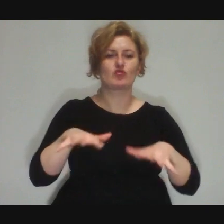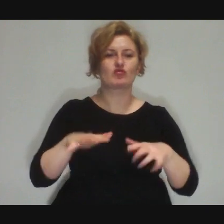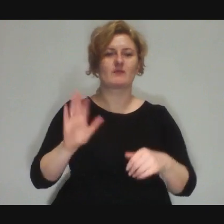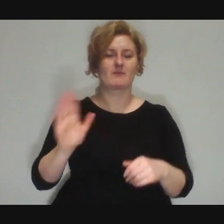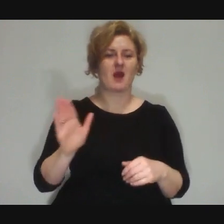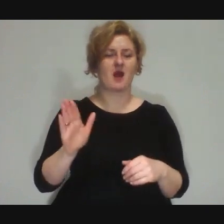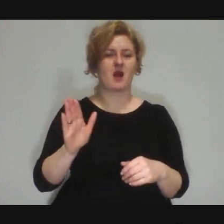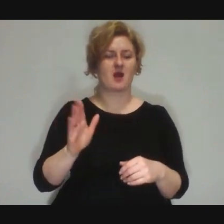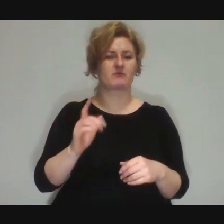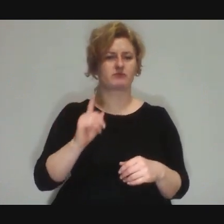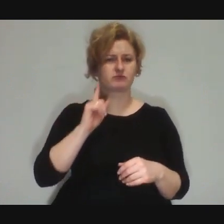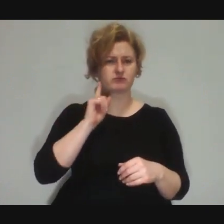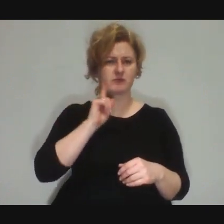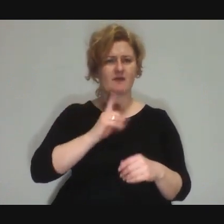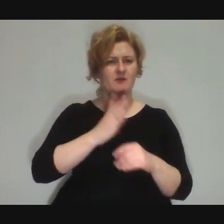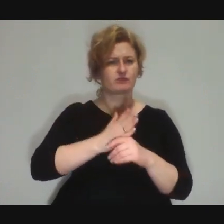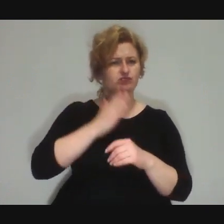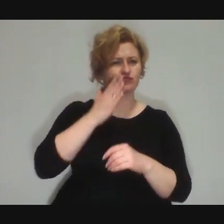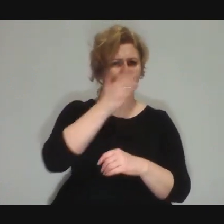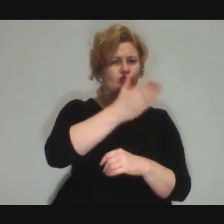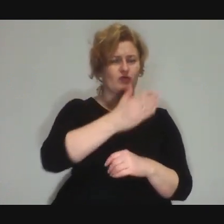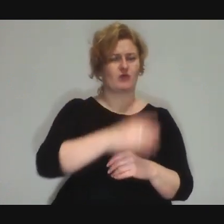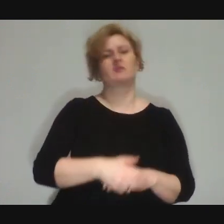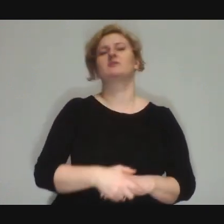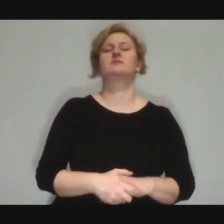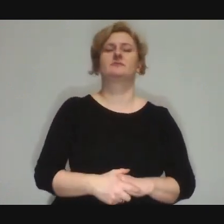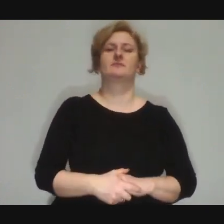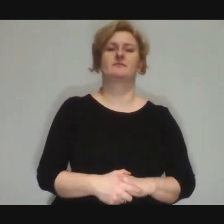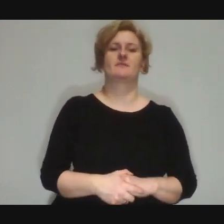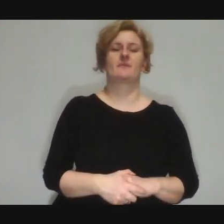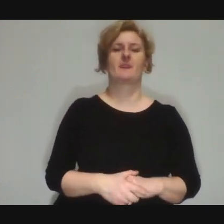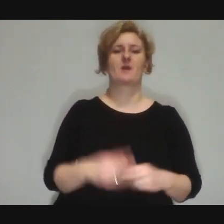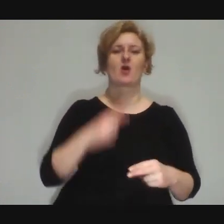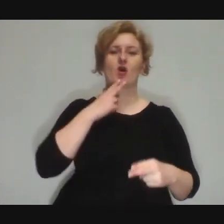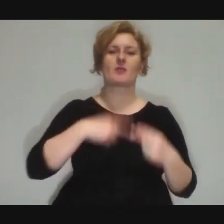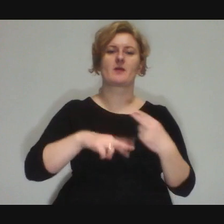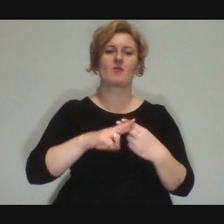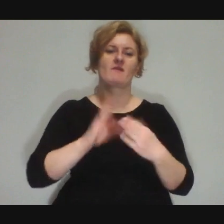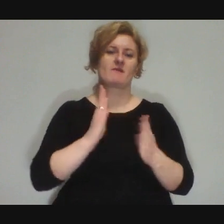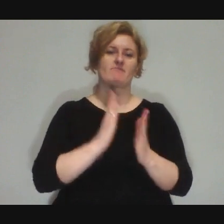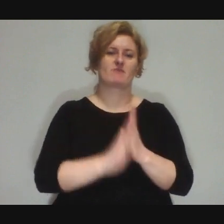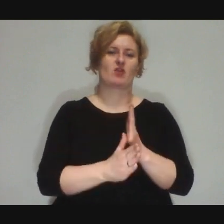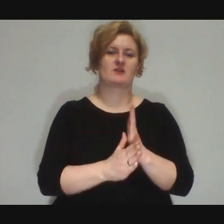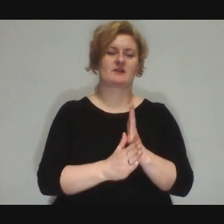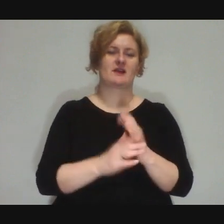Marek: I think the answer here is simple, because circus is for everyone,